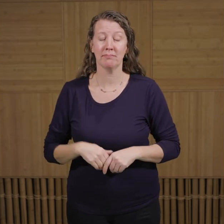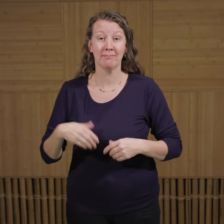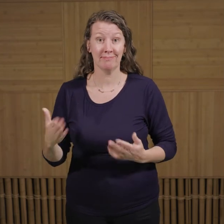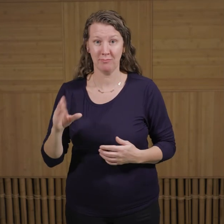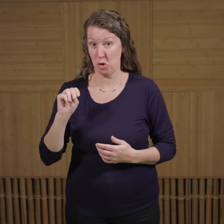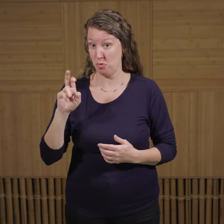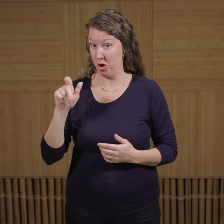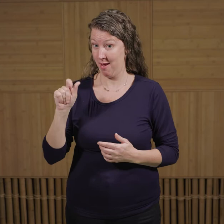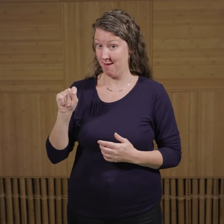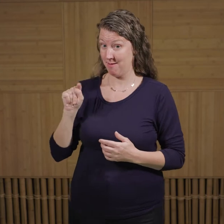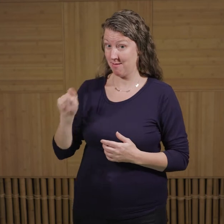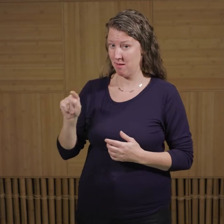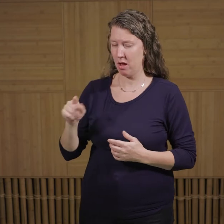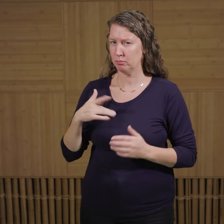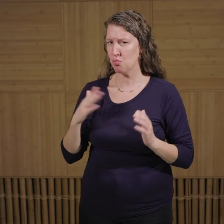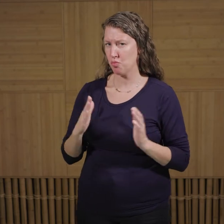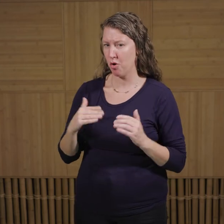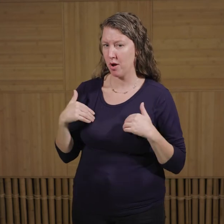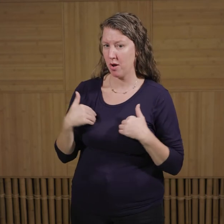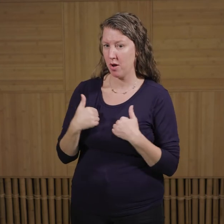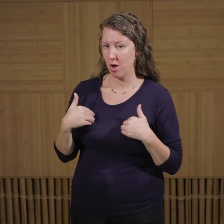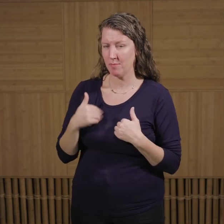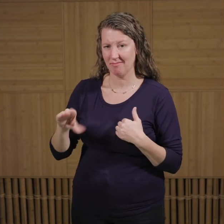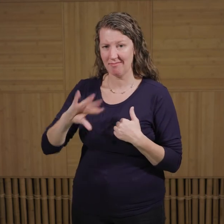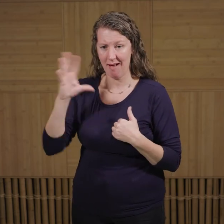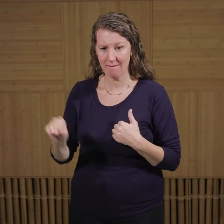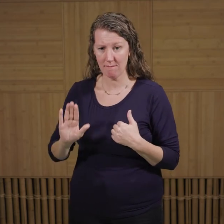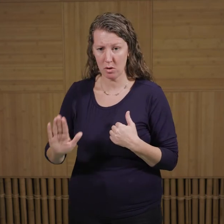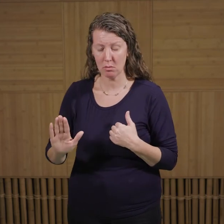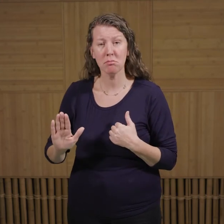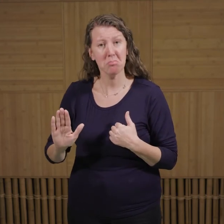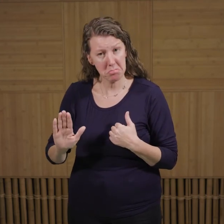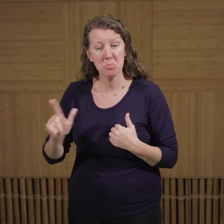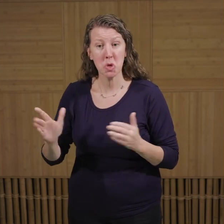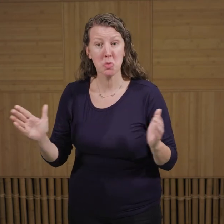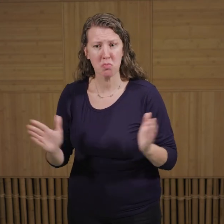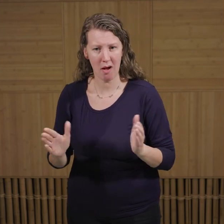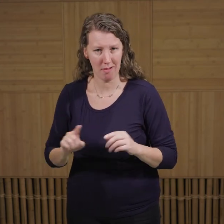is one of the smaller animals found on the African savanna. Though they are small, they have many adaptations